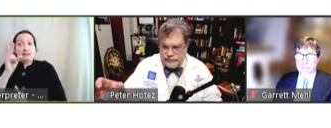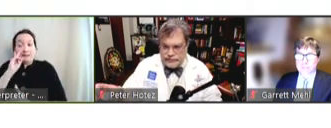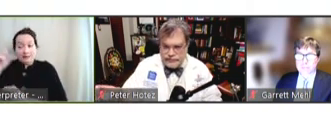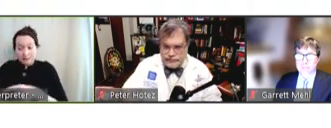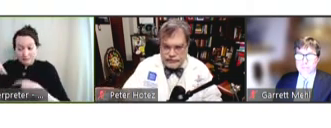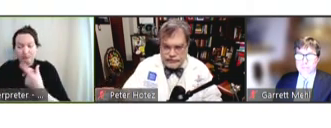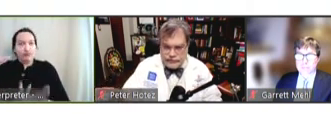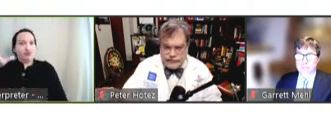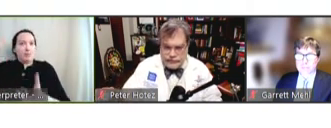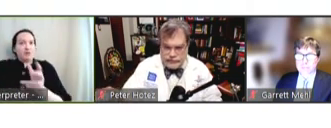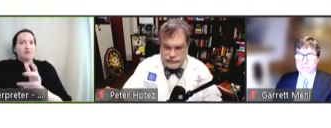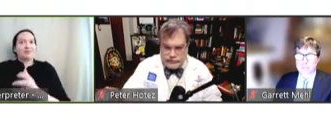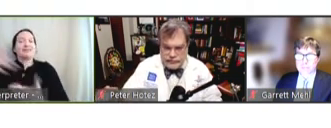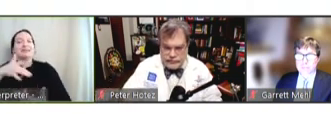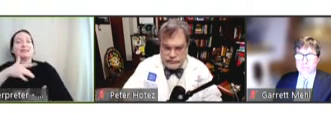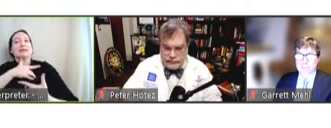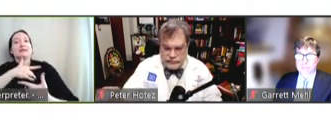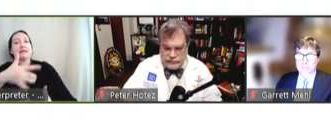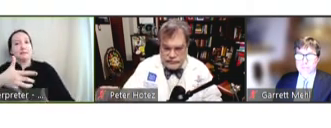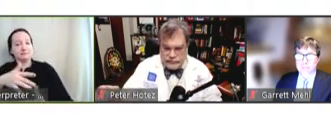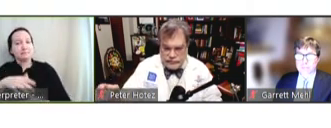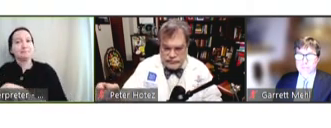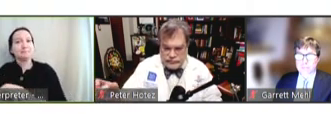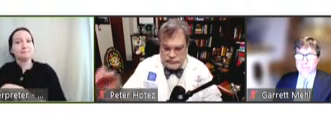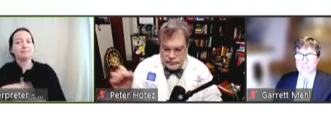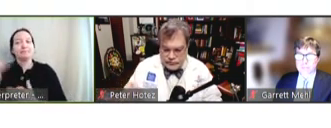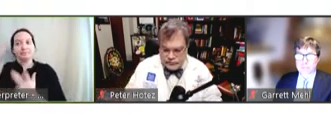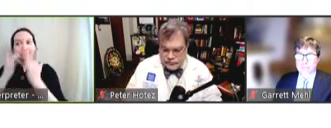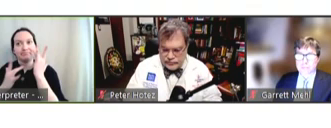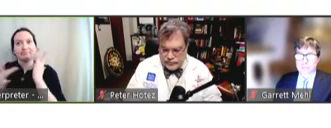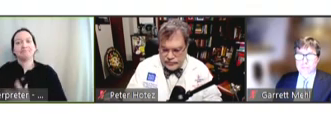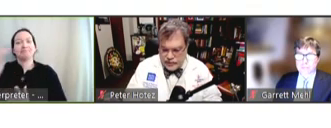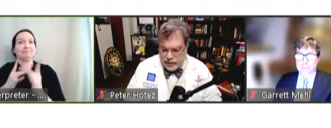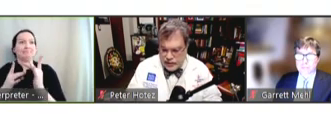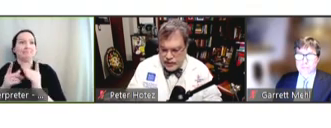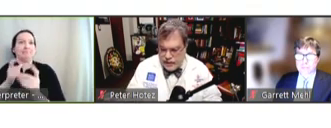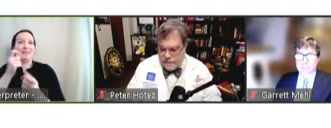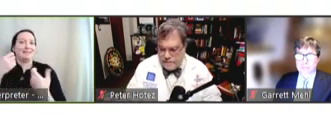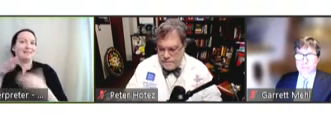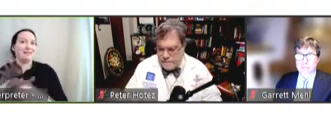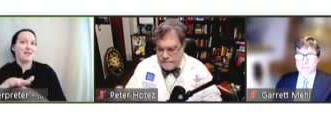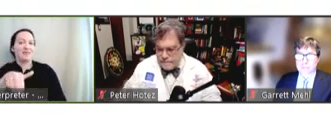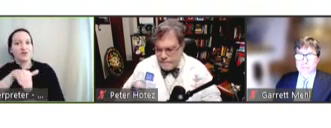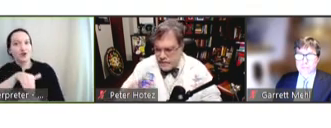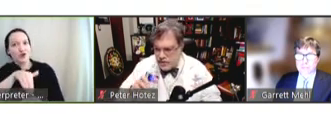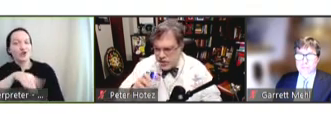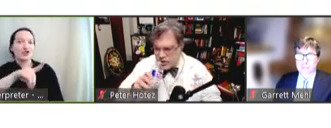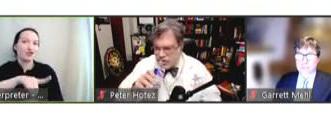are primary shortage of health workers and also the disruptions have happened because of